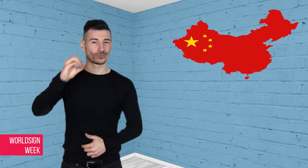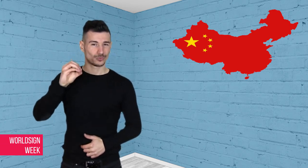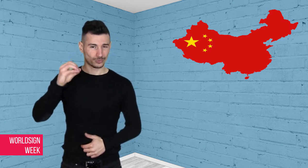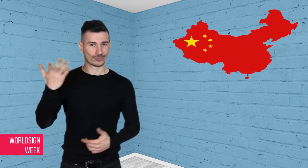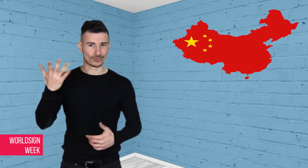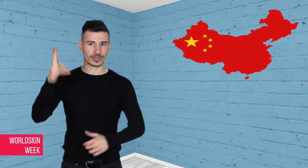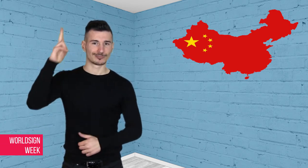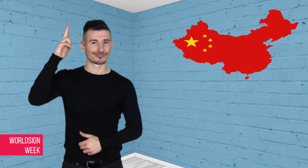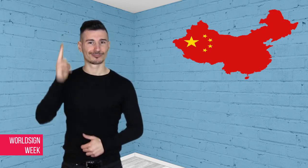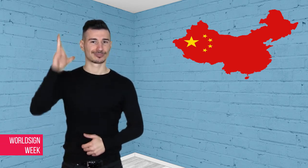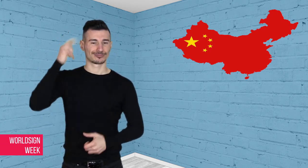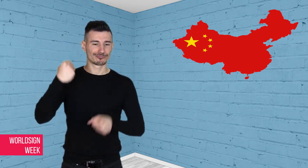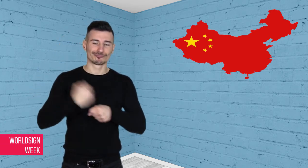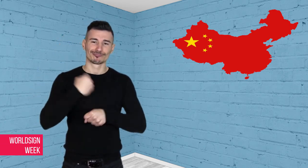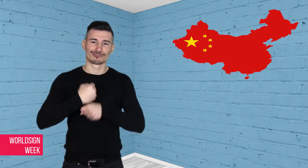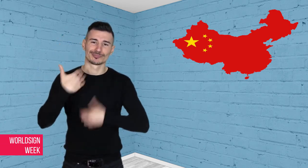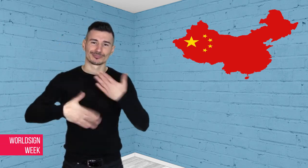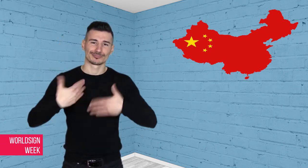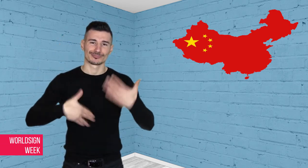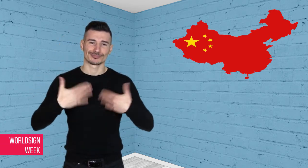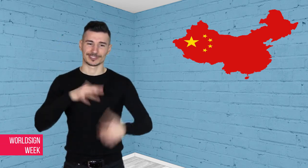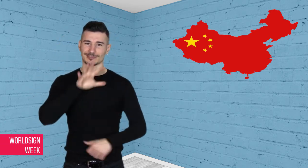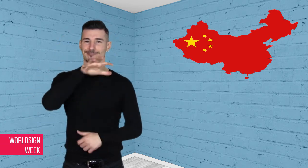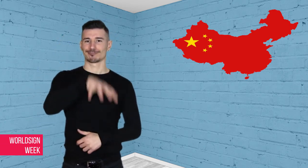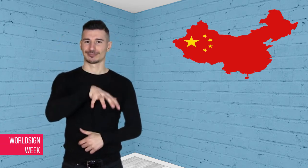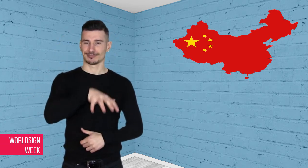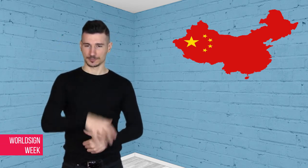building is expected to begin by 2020.